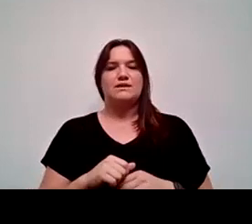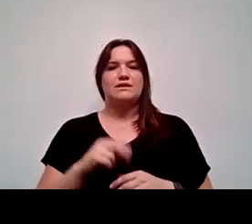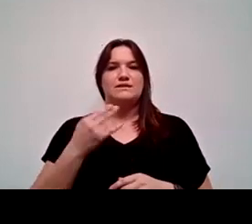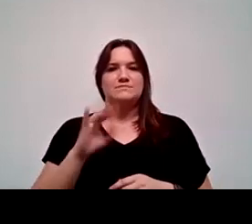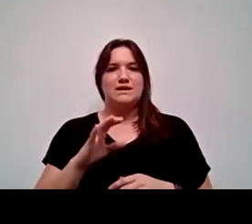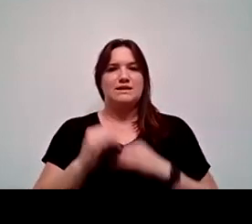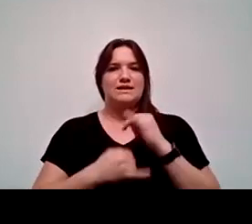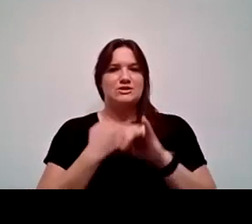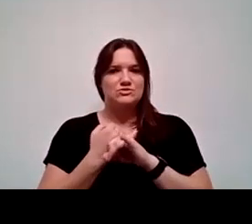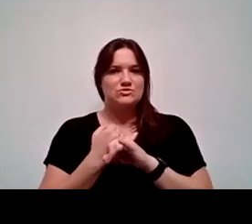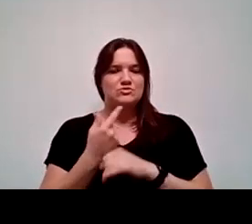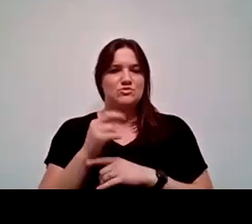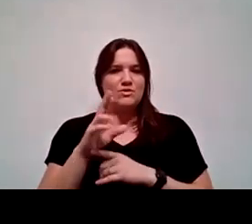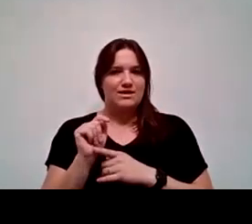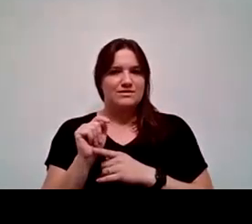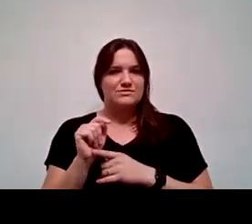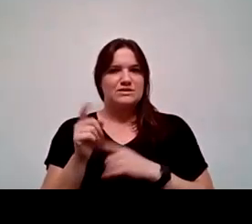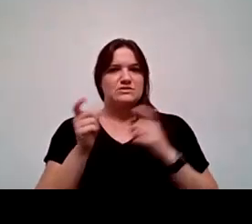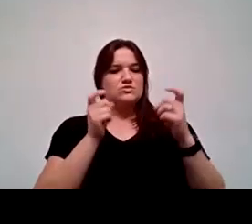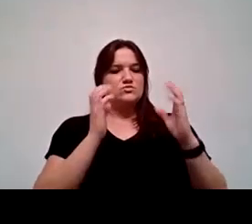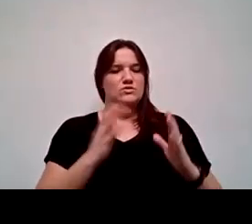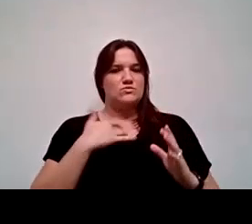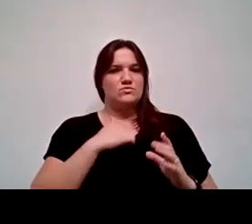So as the directors, we thought that it was very important